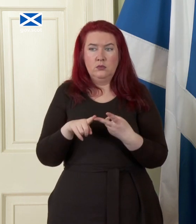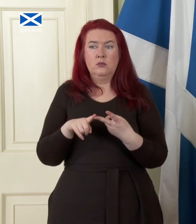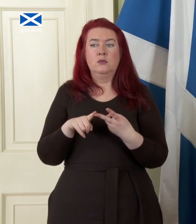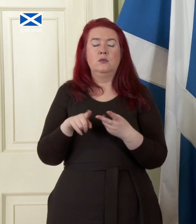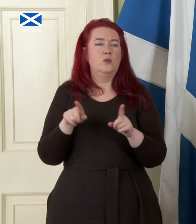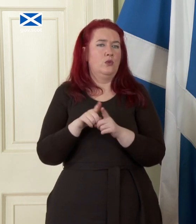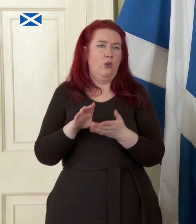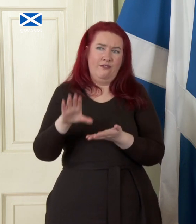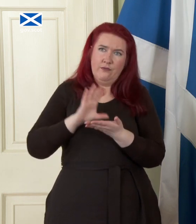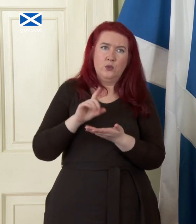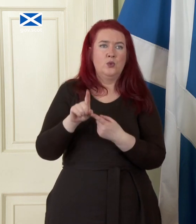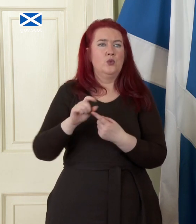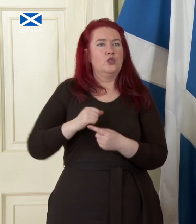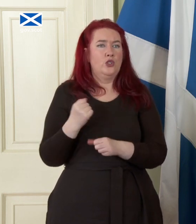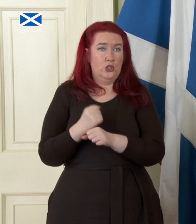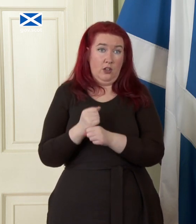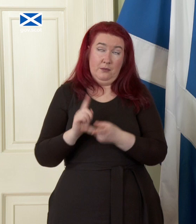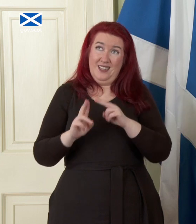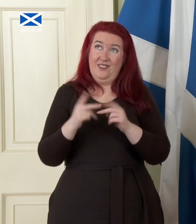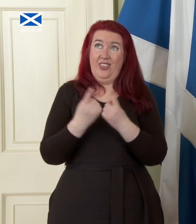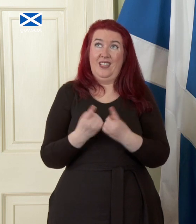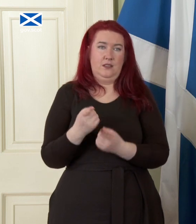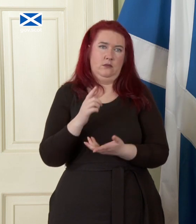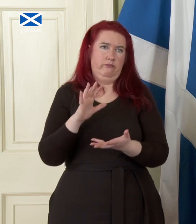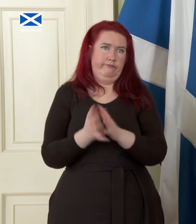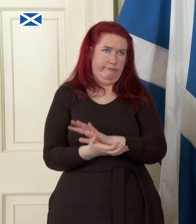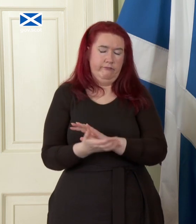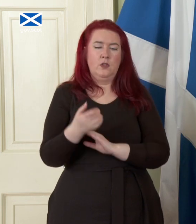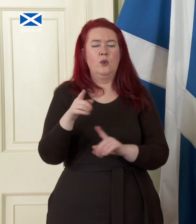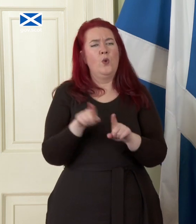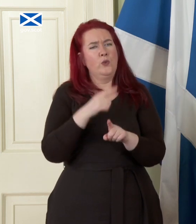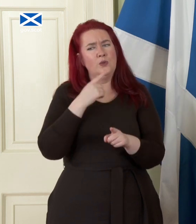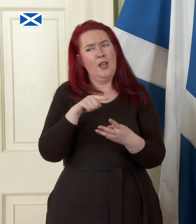Scottish government if things go wrong and you're also saying it's going to be covering all Scottish